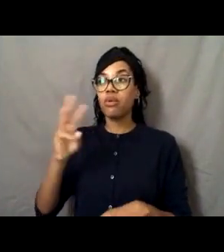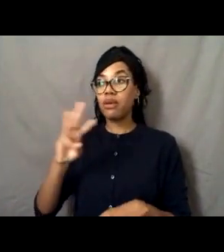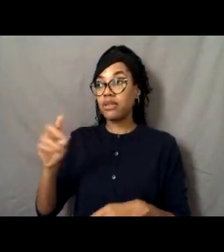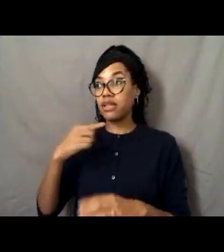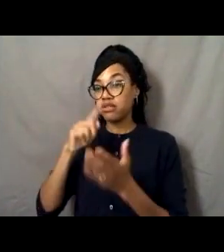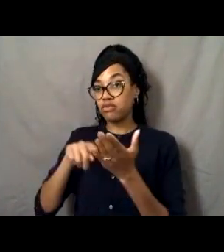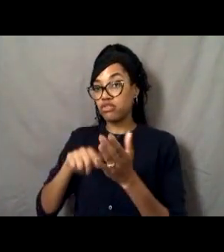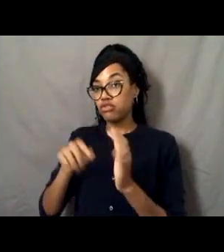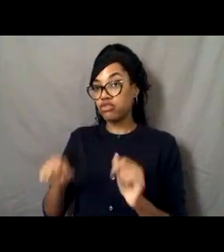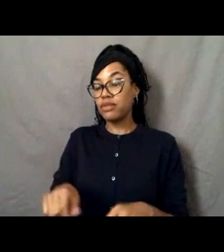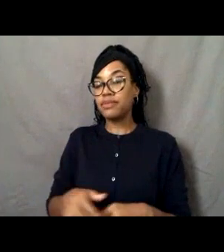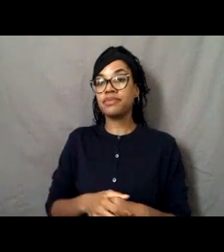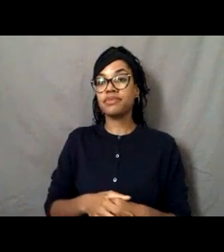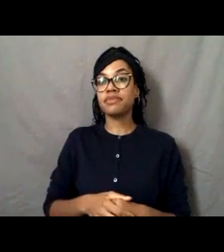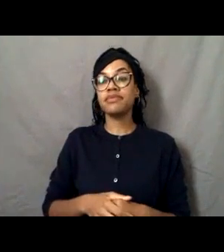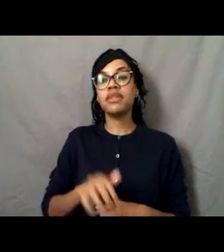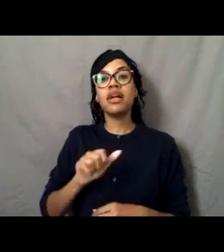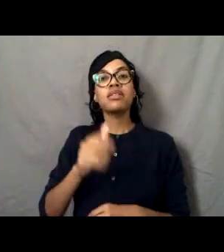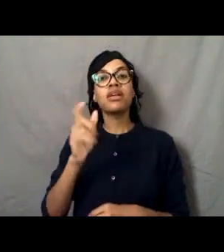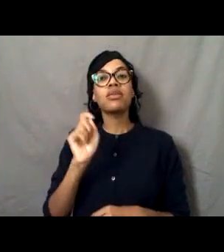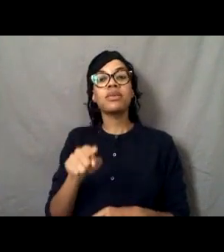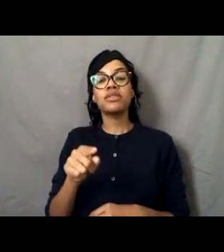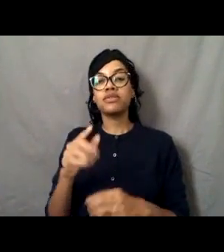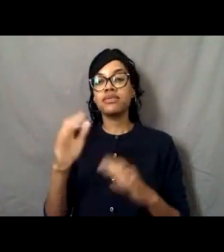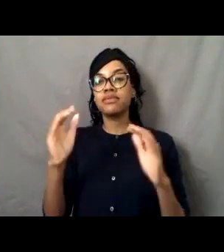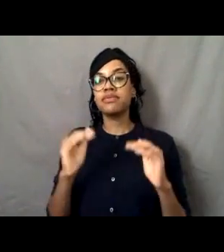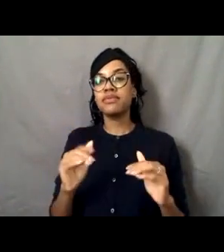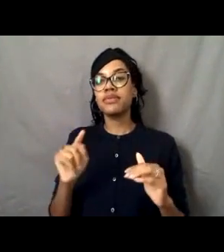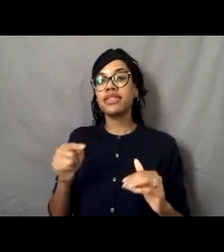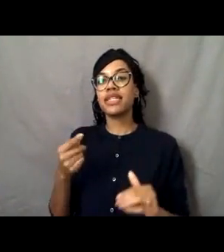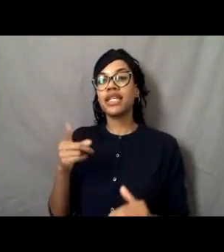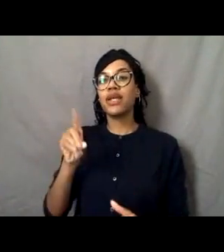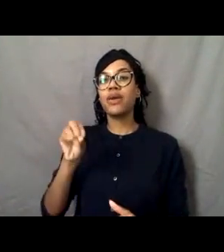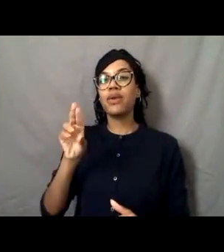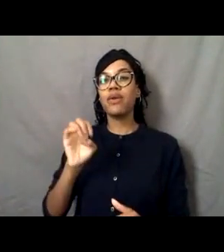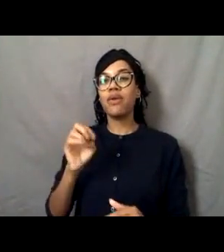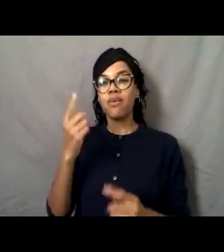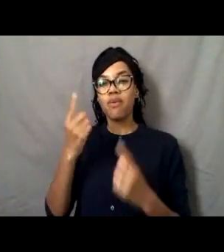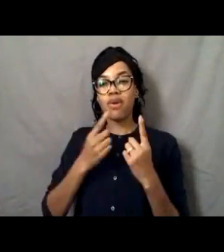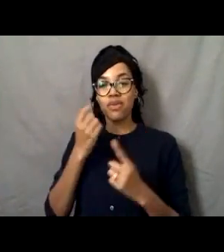Theodore was also wondering whether you've ever seen any bottlenose dolphins when you've been out at sea.